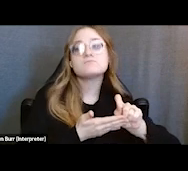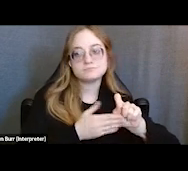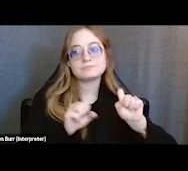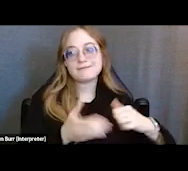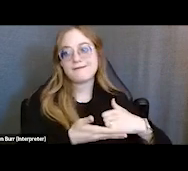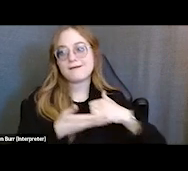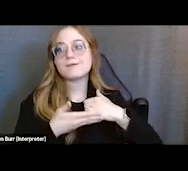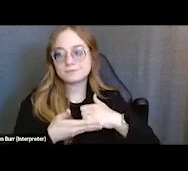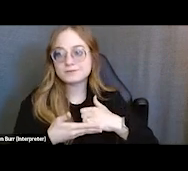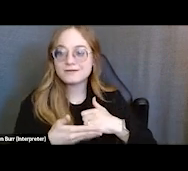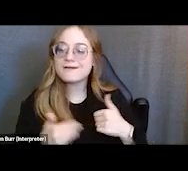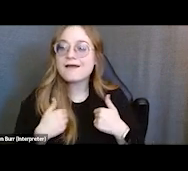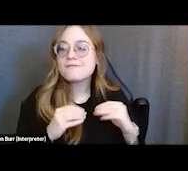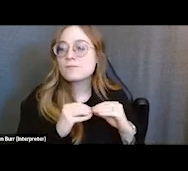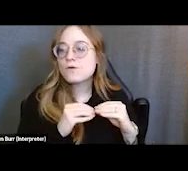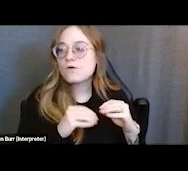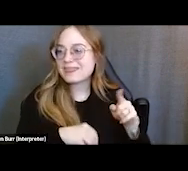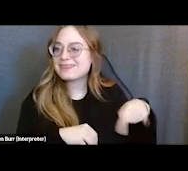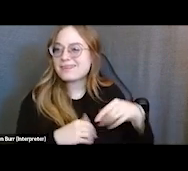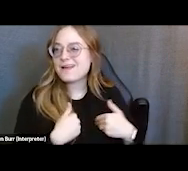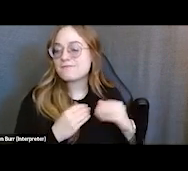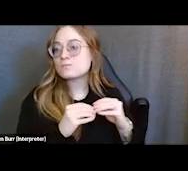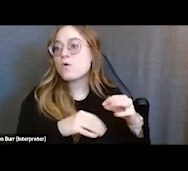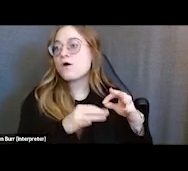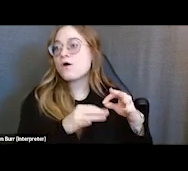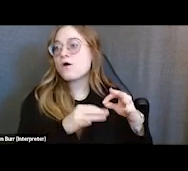They have a little bit more free time than a clinician that you may be working with.